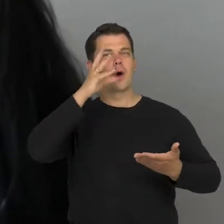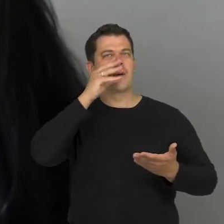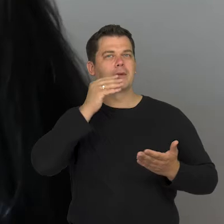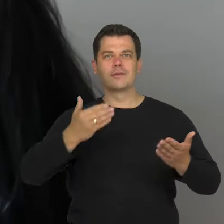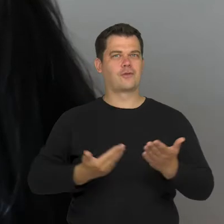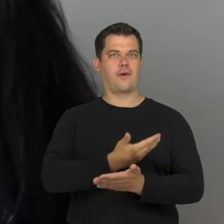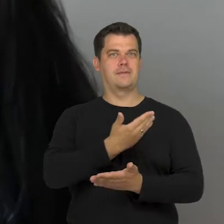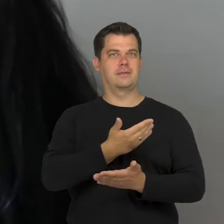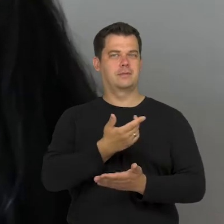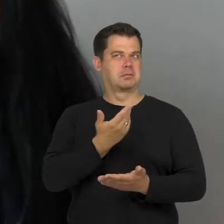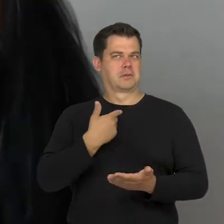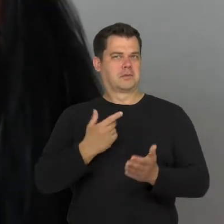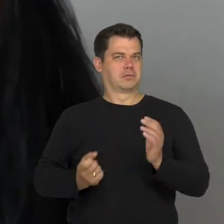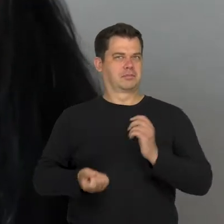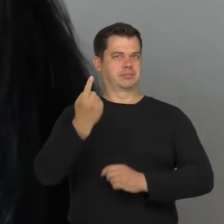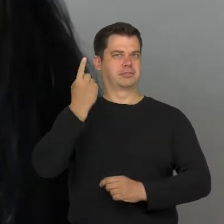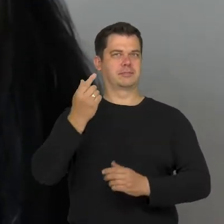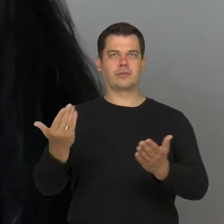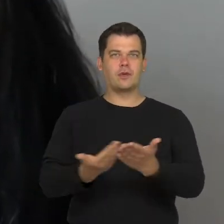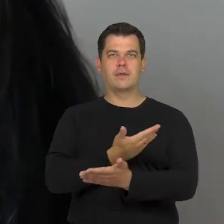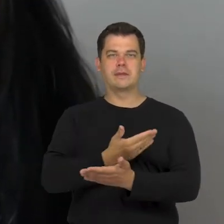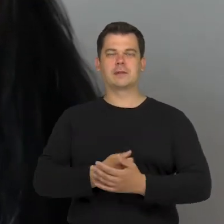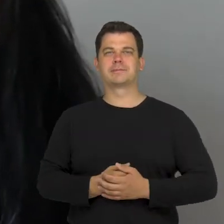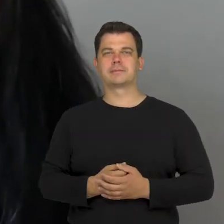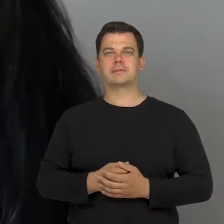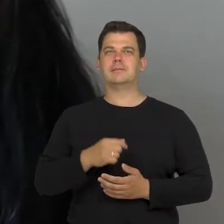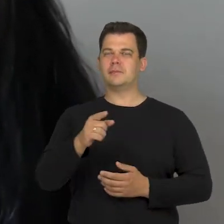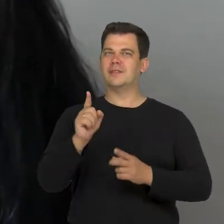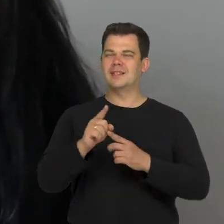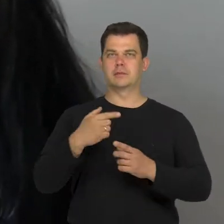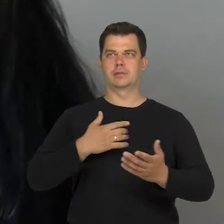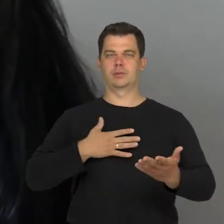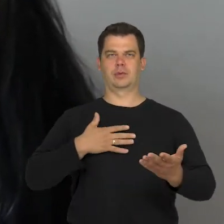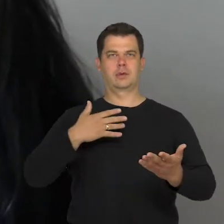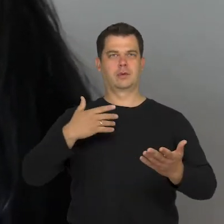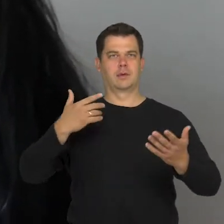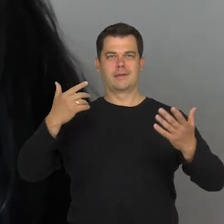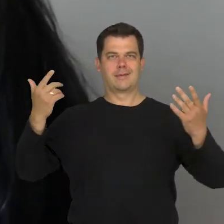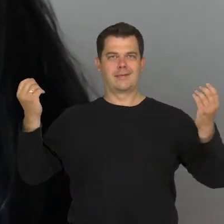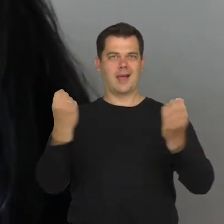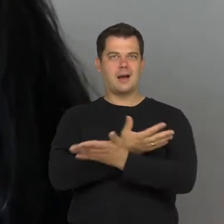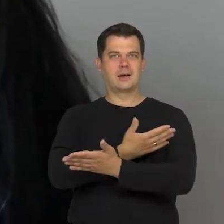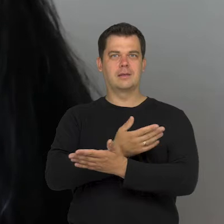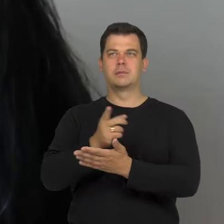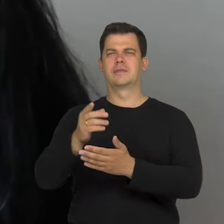unusual, uncommon, out of ordinary, which throws me into an image